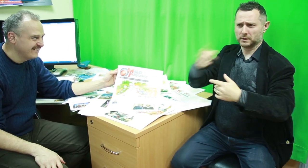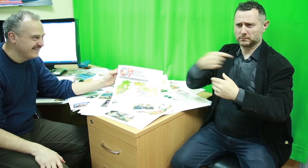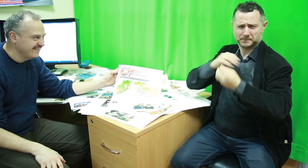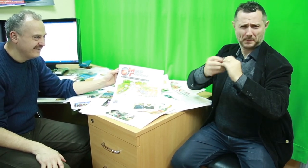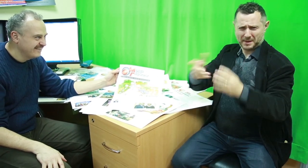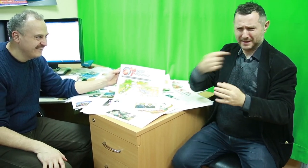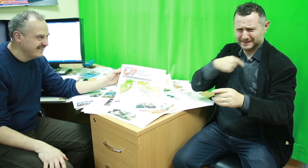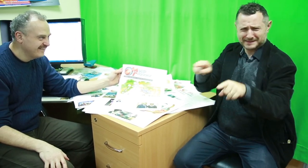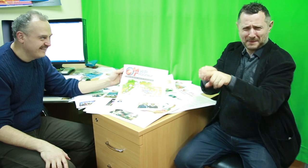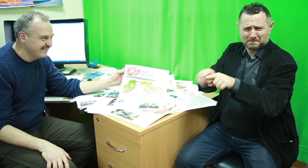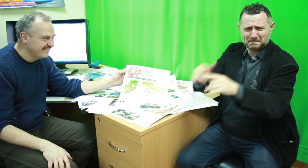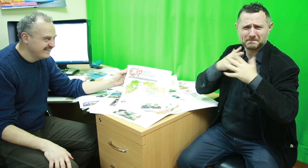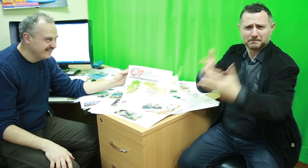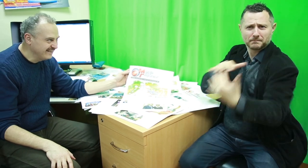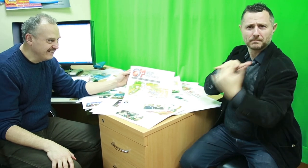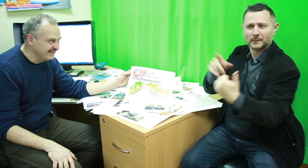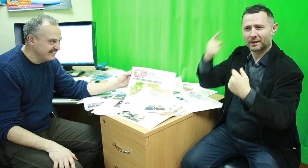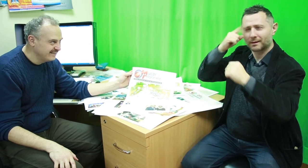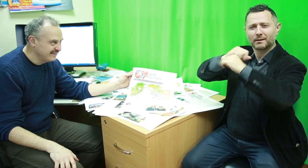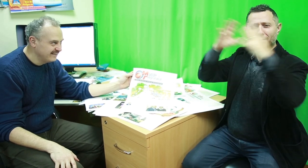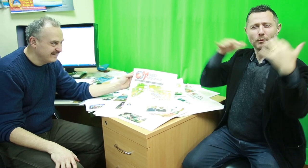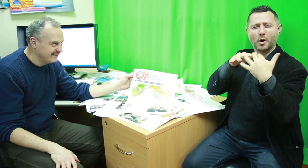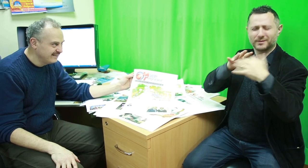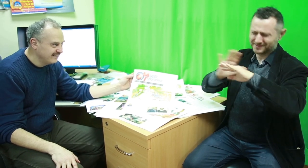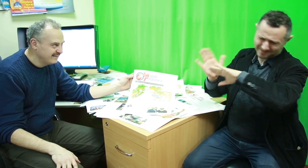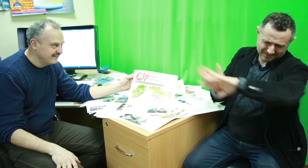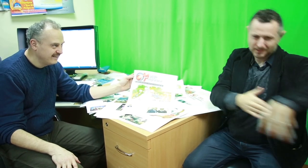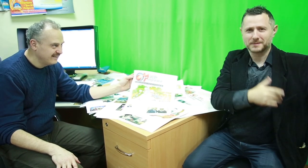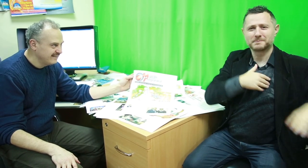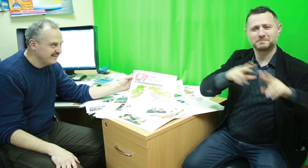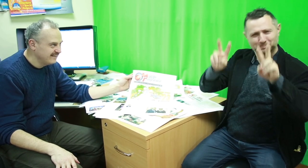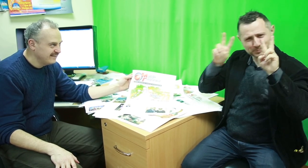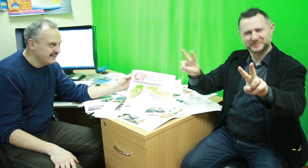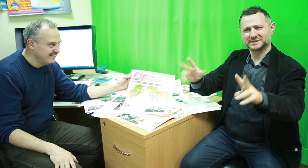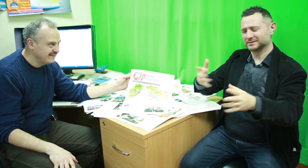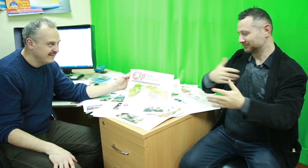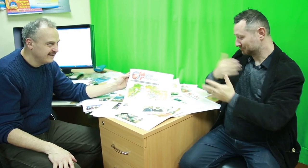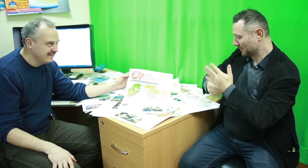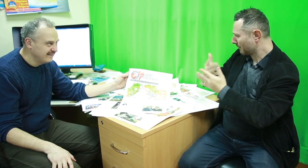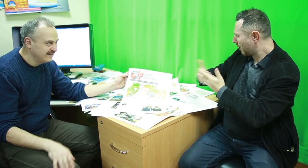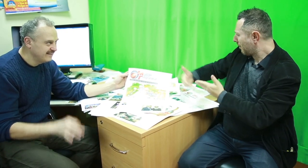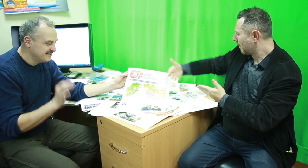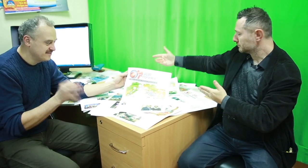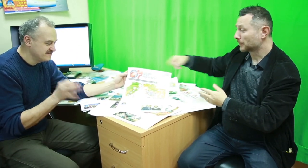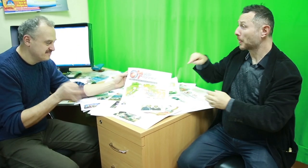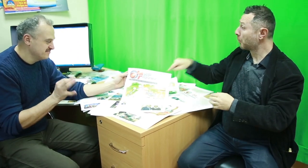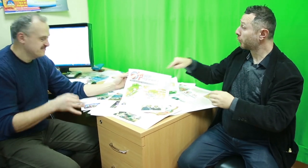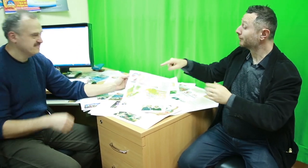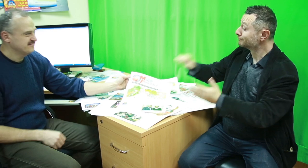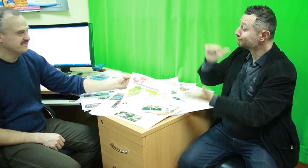people, we are not interested in war. Let’s be friends and use our hands, we have a common language.” Anton: Yes, absolutely! I agree.